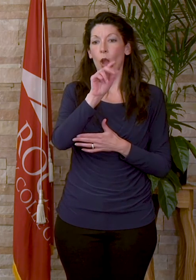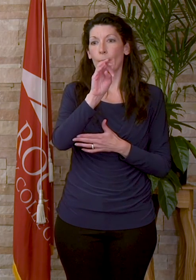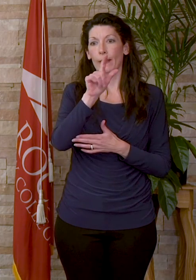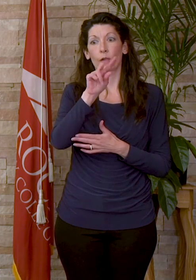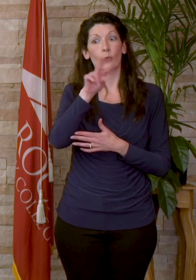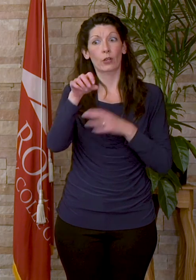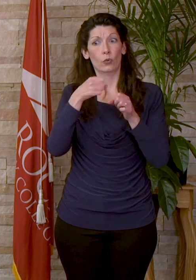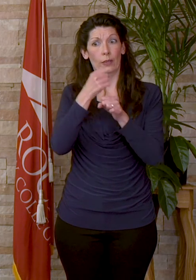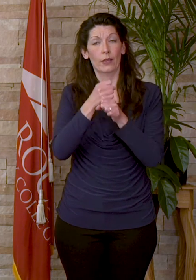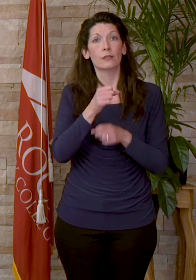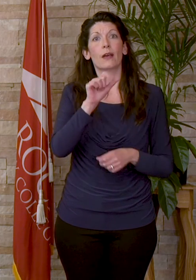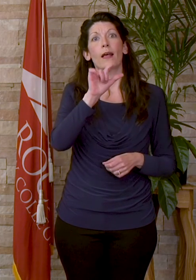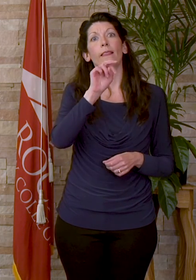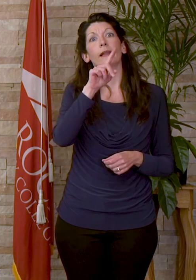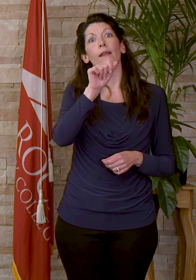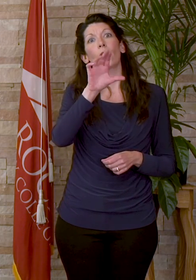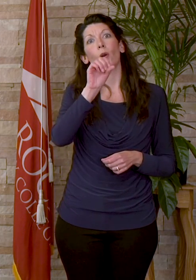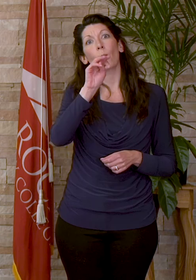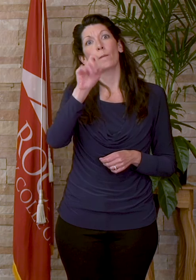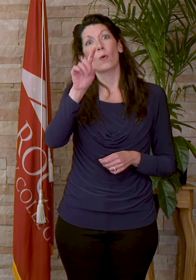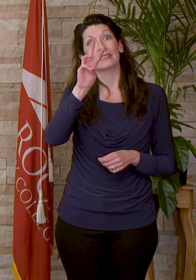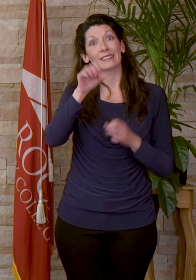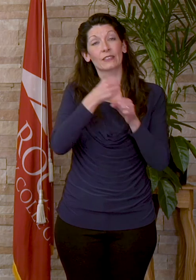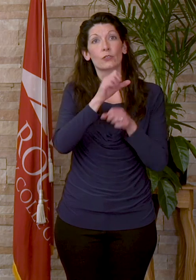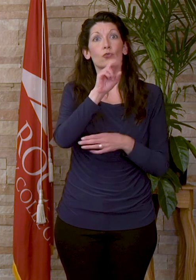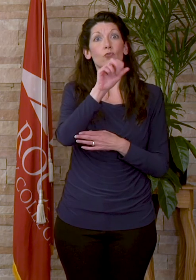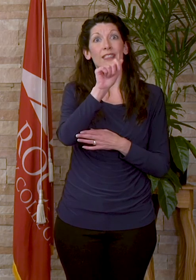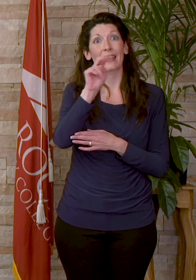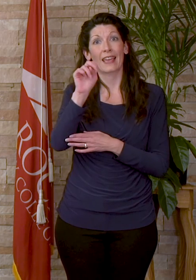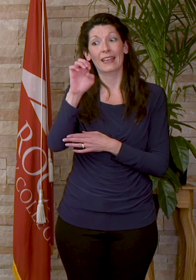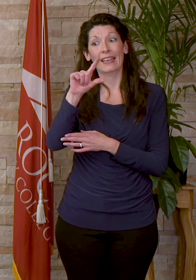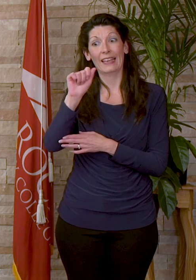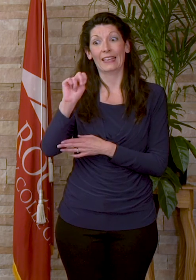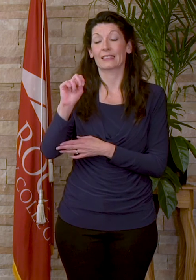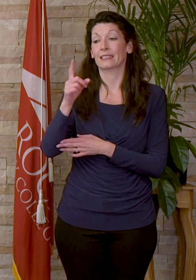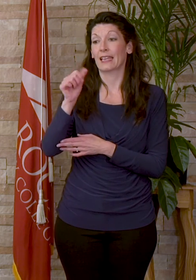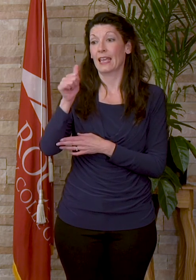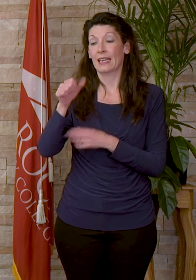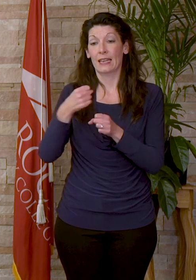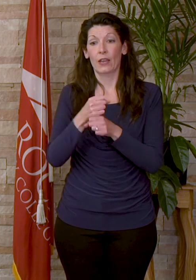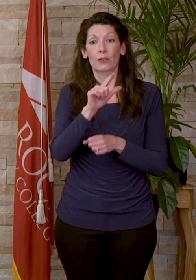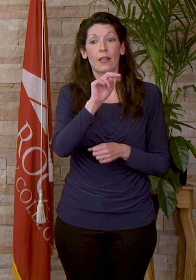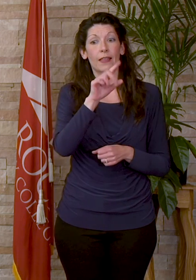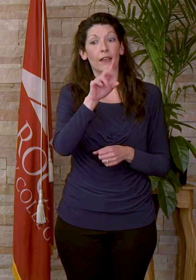Linda Comeaux for six years. Suzanne Eagan for 10 years. Linda Frechette, 21 years.